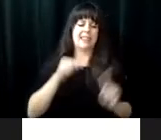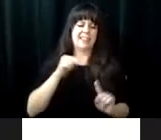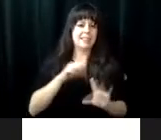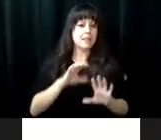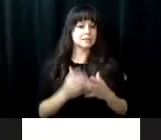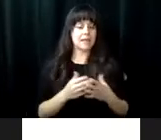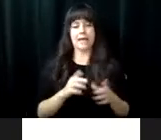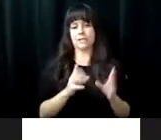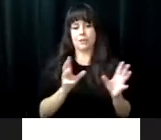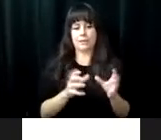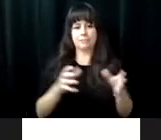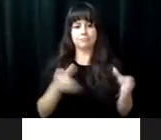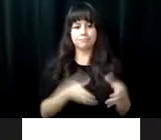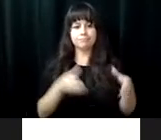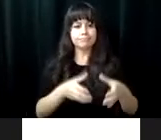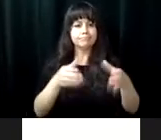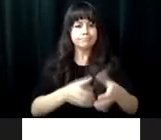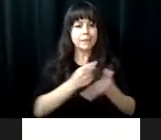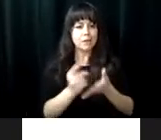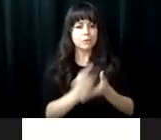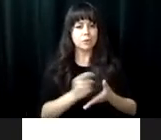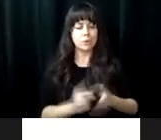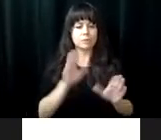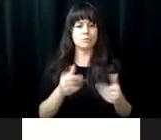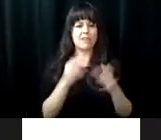okay with our blindness, et cetera. This class